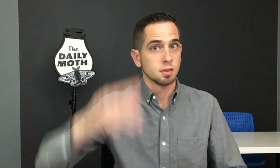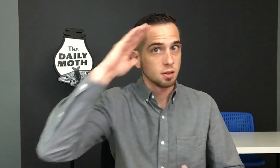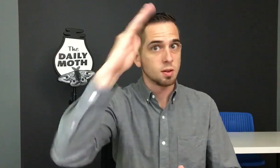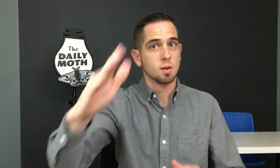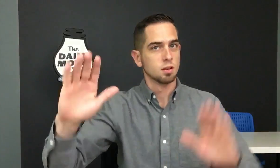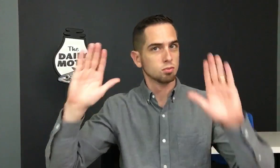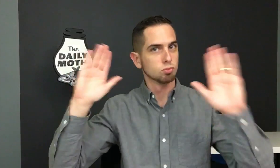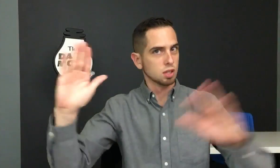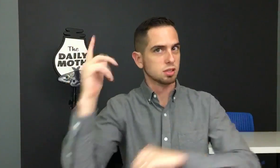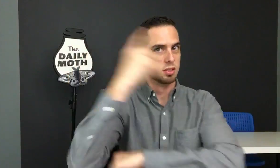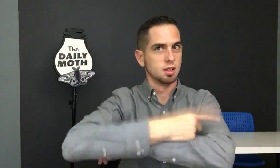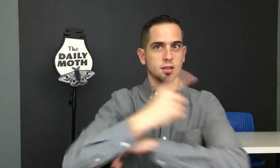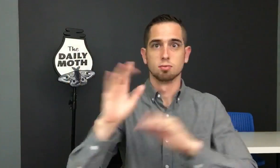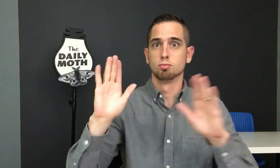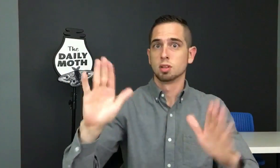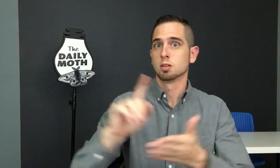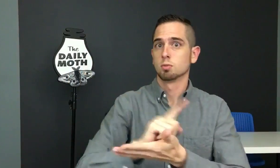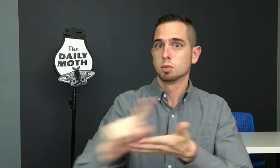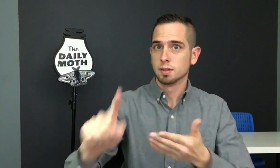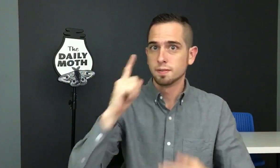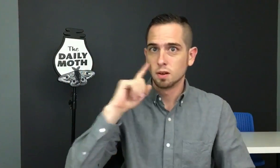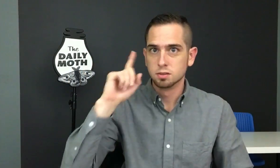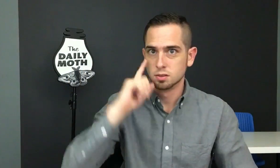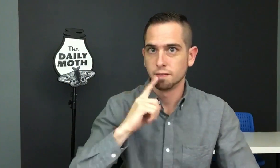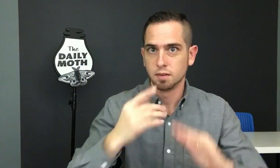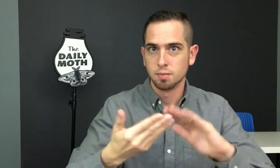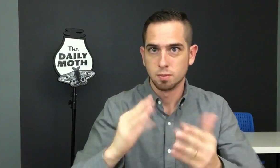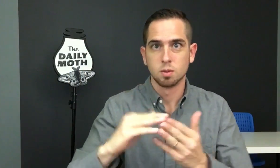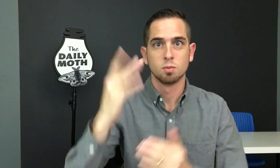Hello, it is a great day and a great week for the Deaf community.